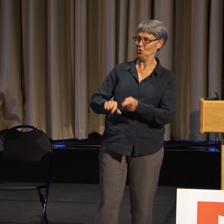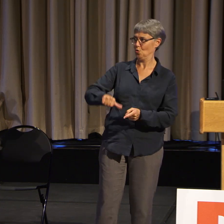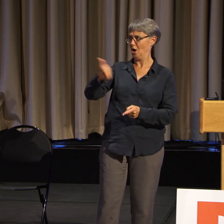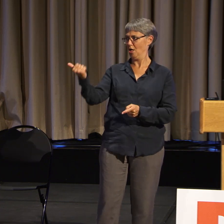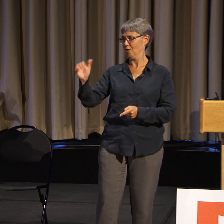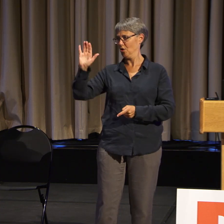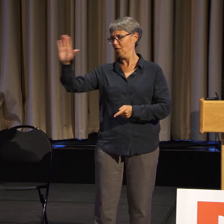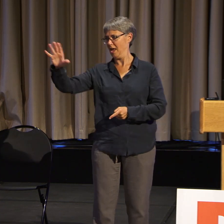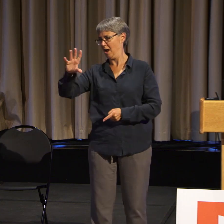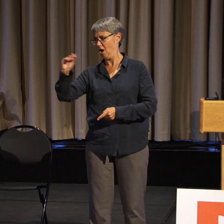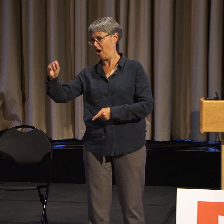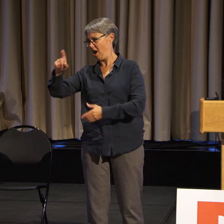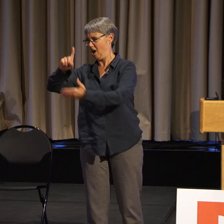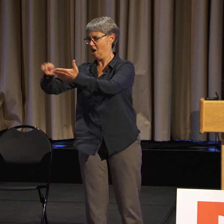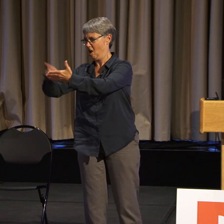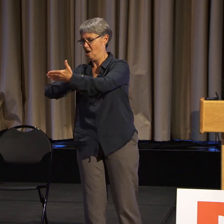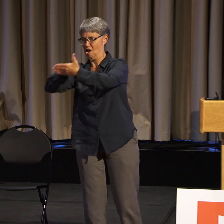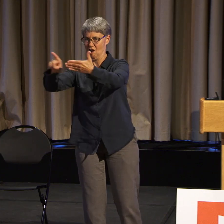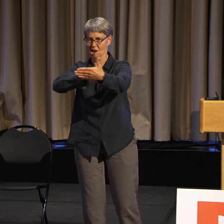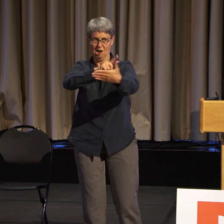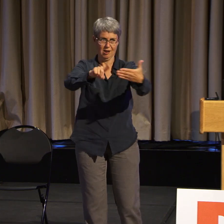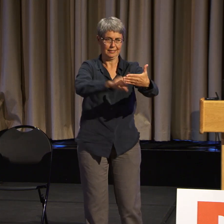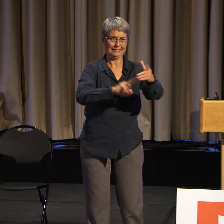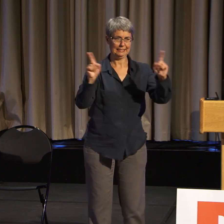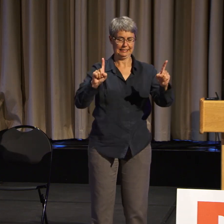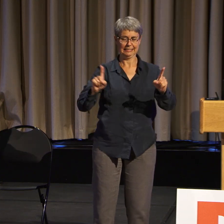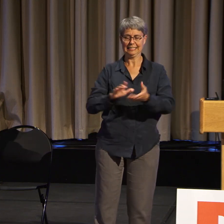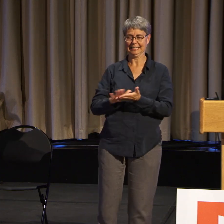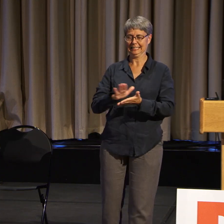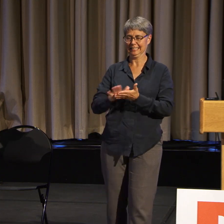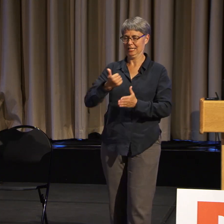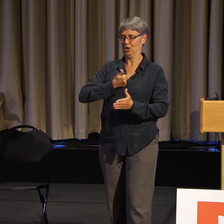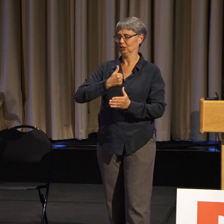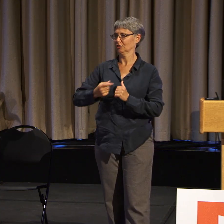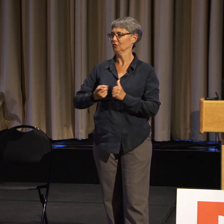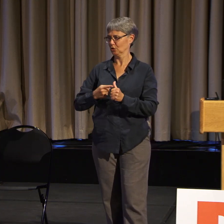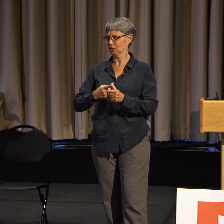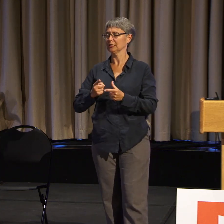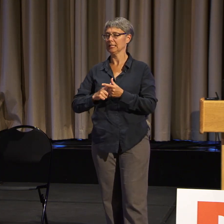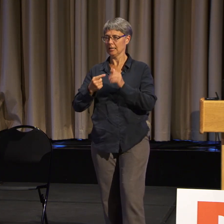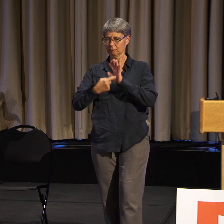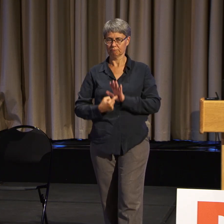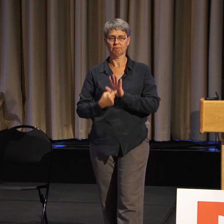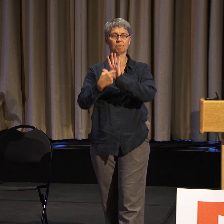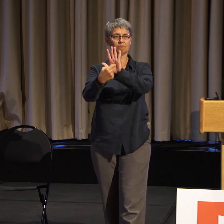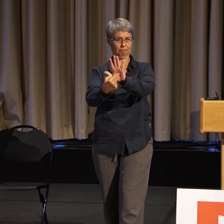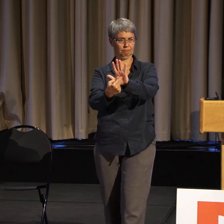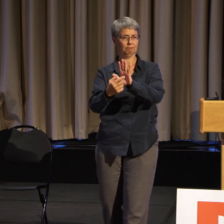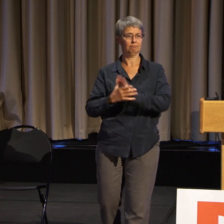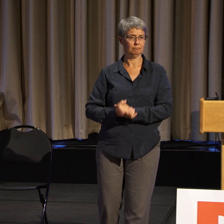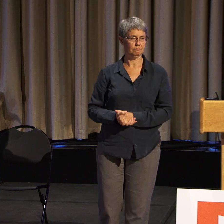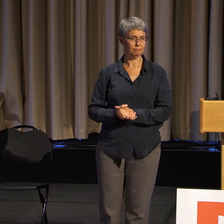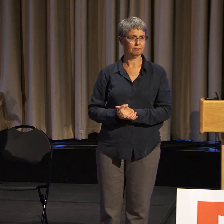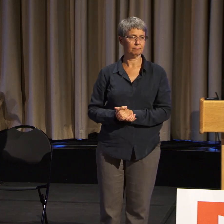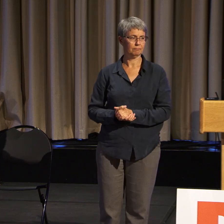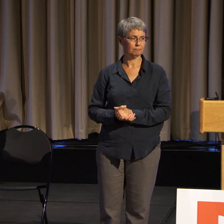And so that's what we wanted to do. And it's a work in progress.